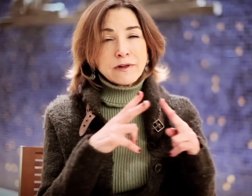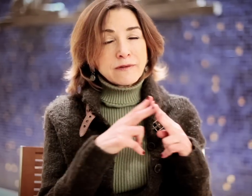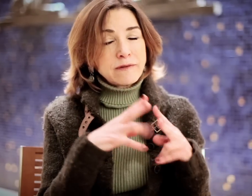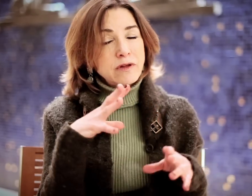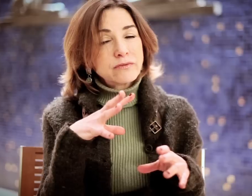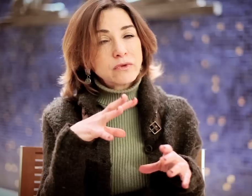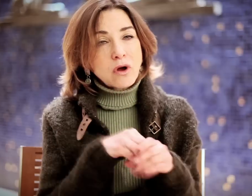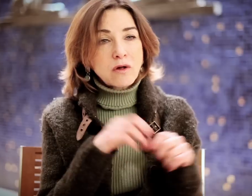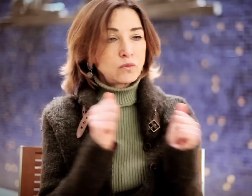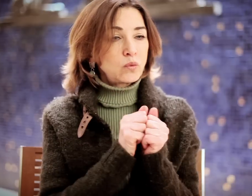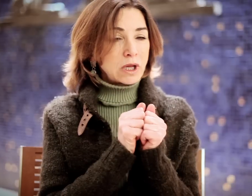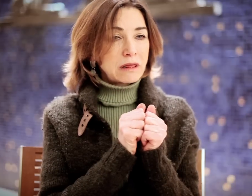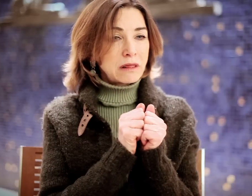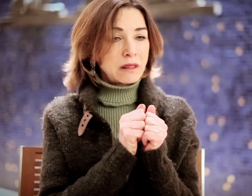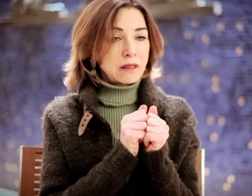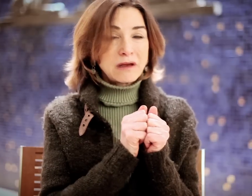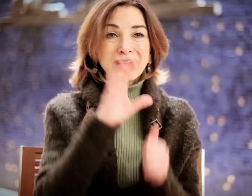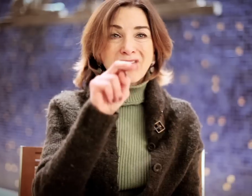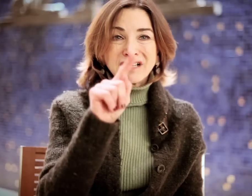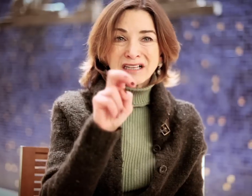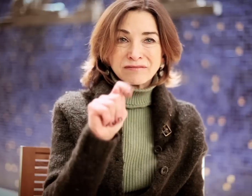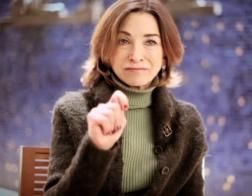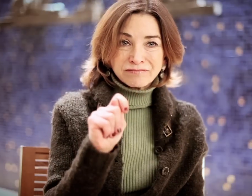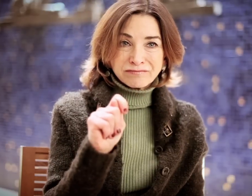I was very involved with content.